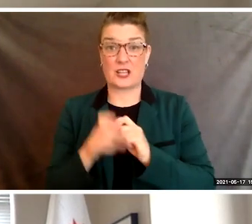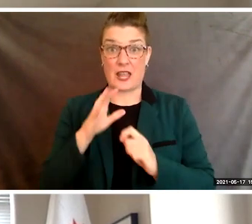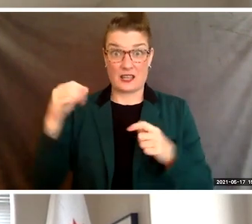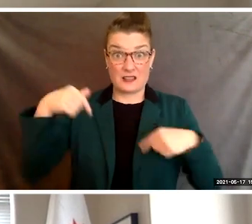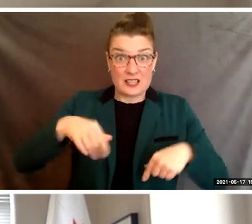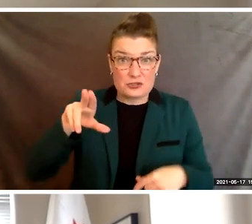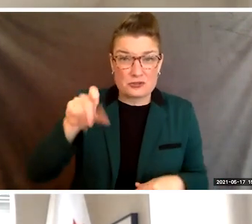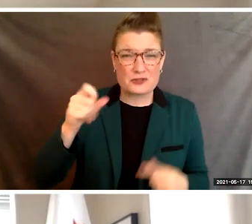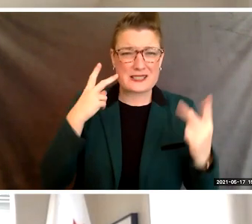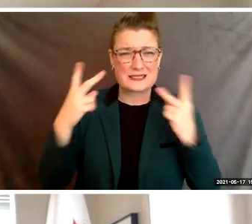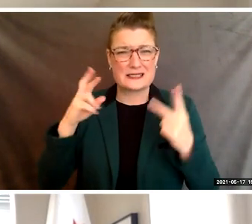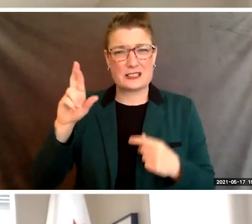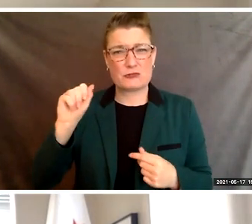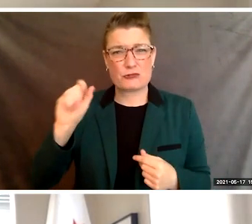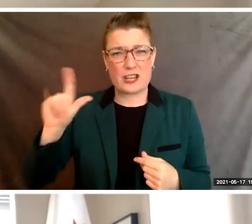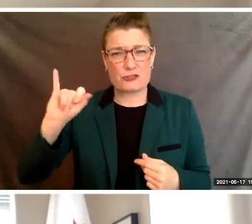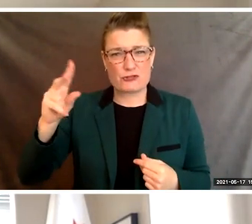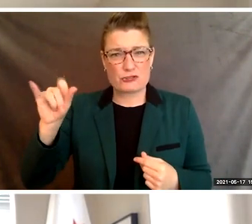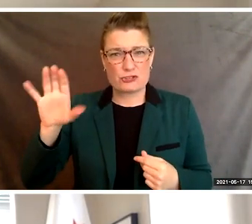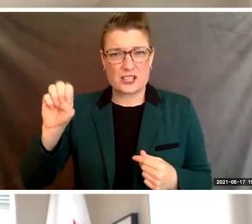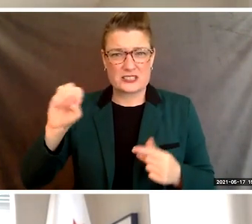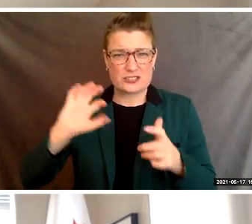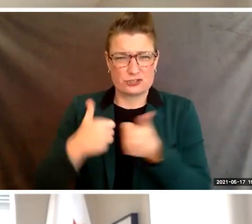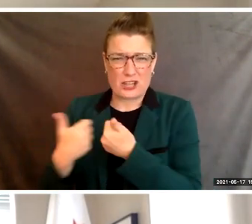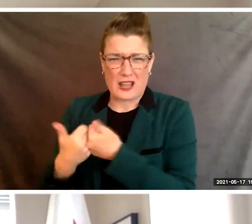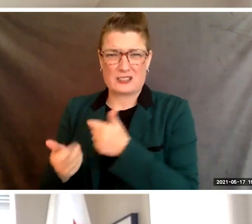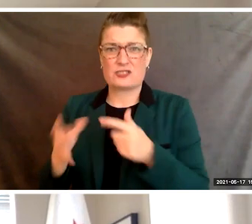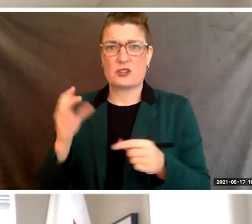growing inequality, and threats to our democracy.